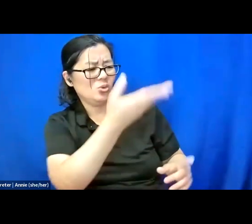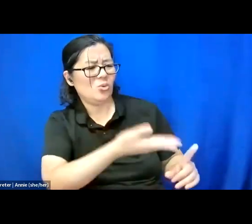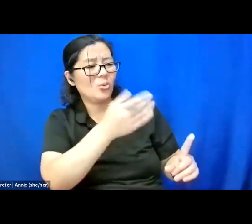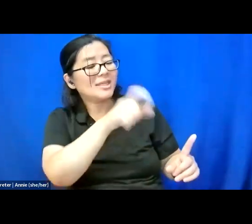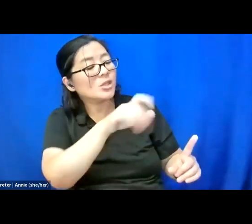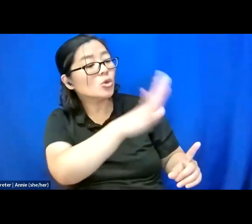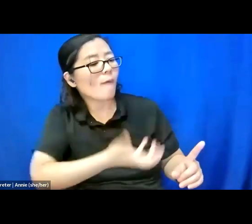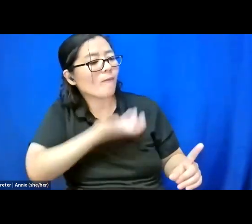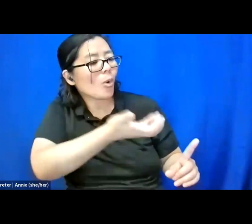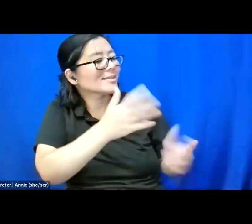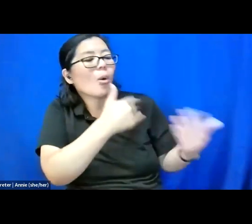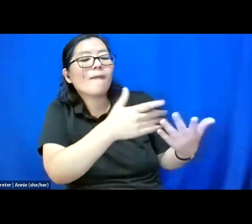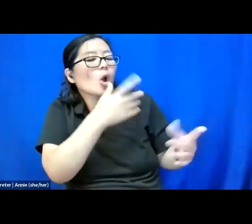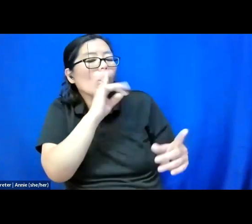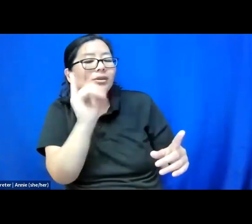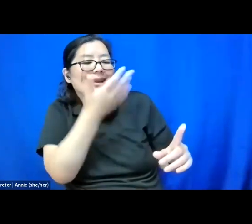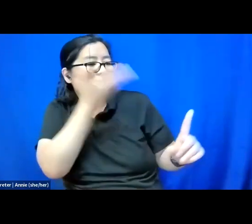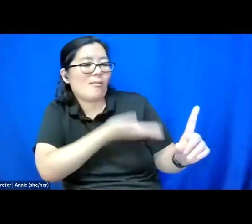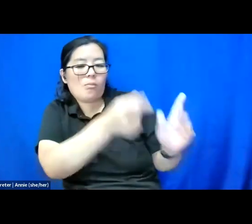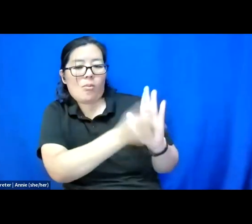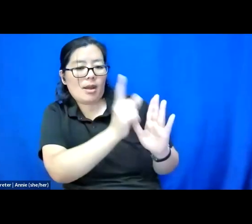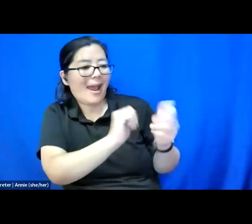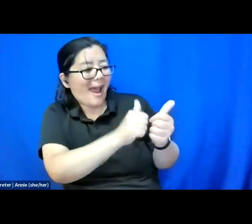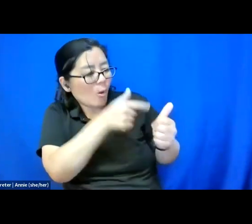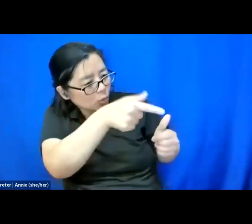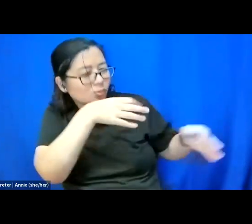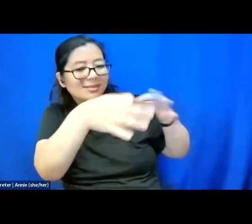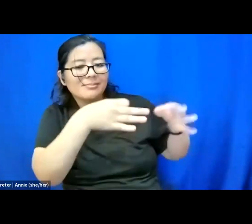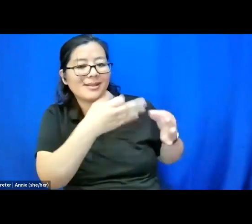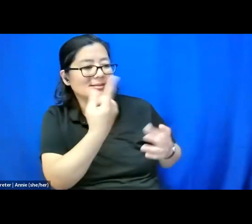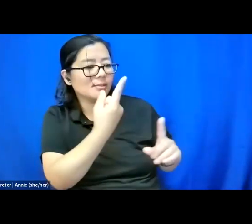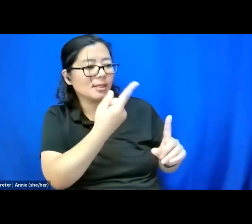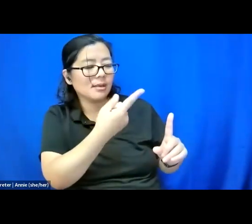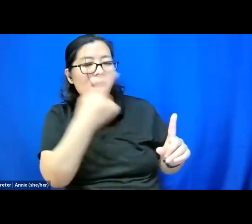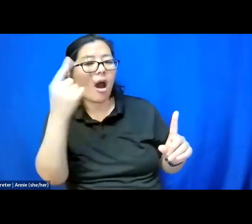The way you explain something is the way that somebody will perfectly hear something.